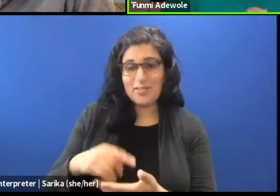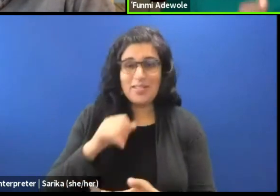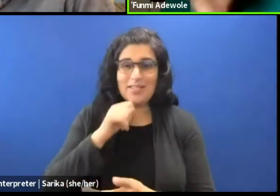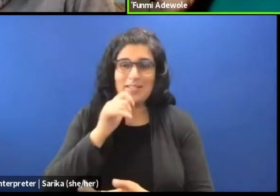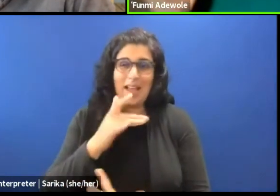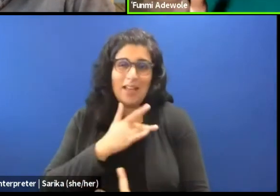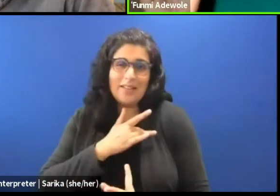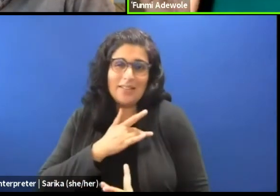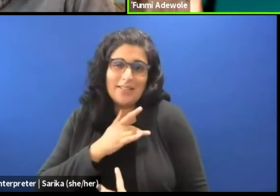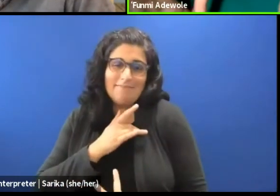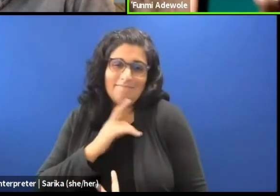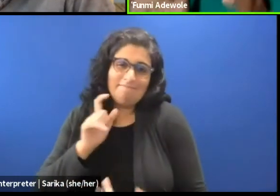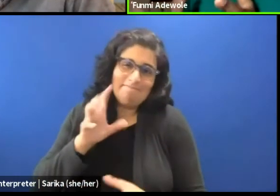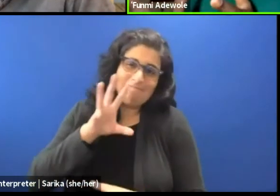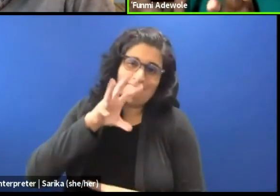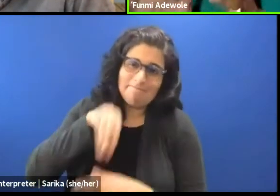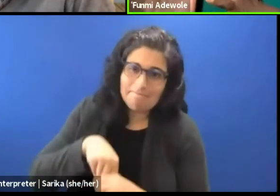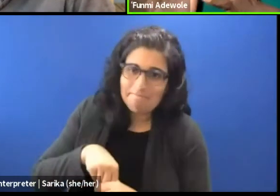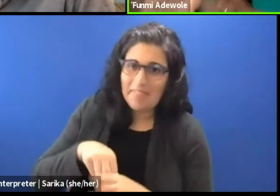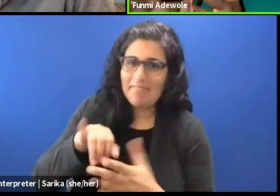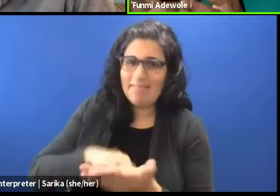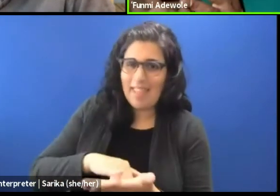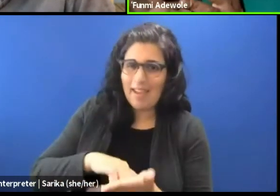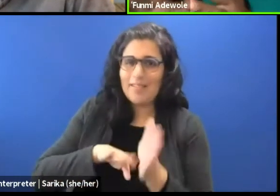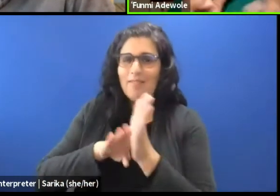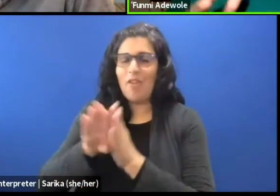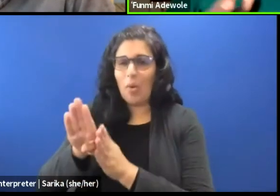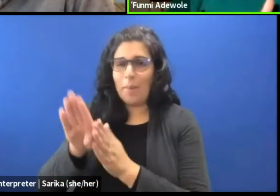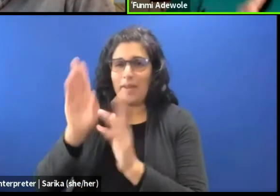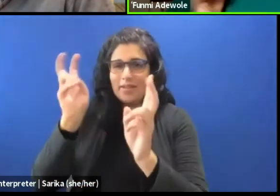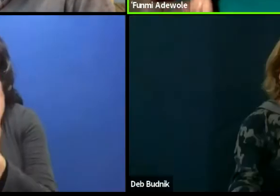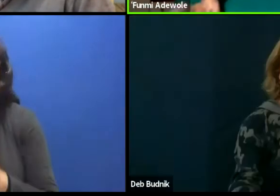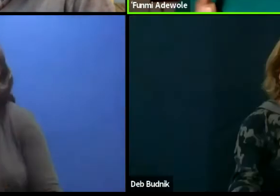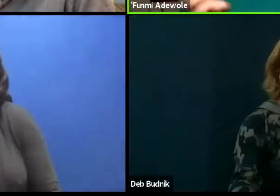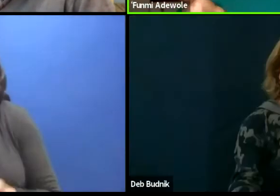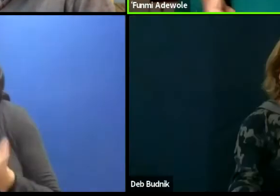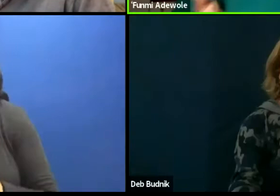of that development issue. Just so I mean, if you are not talking